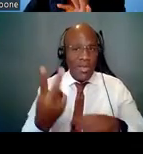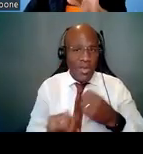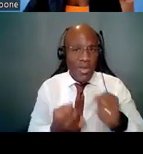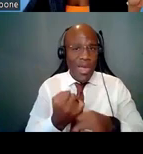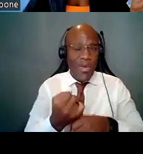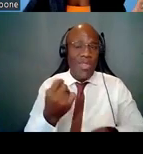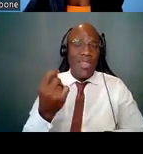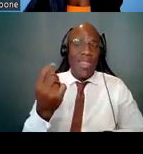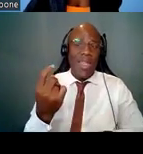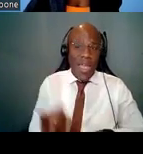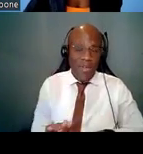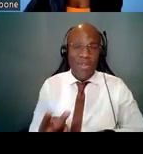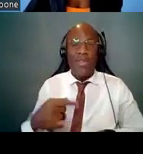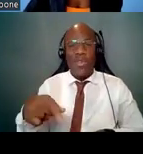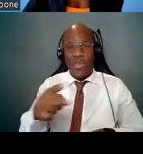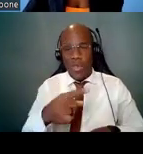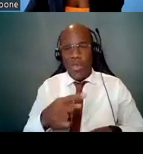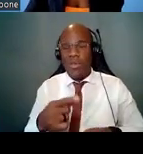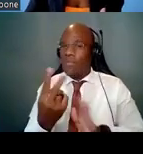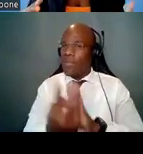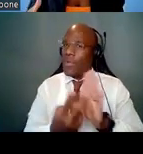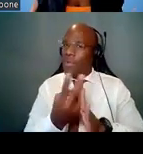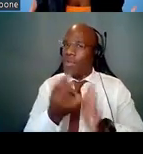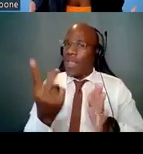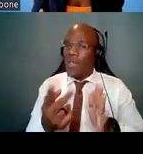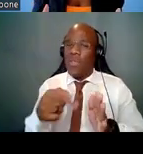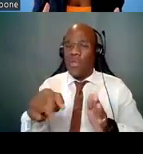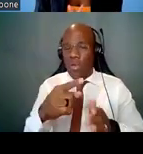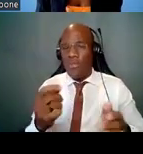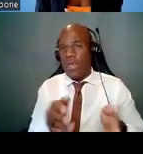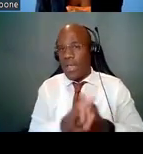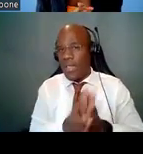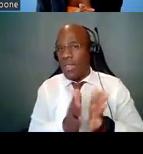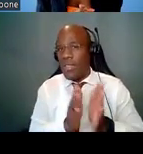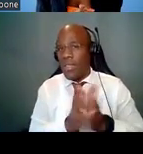and we're trying to get to them as much as possible. But if we haven't been able to,